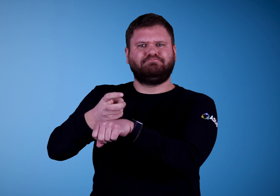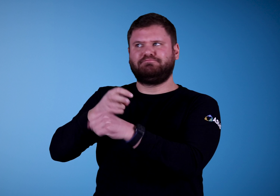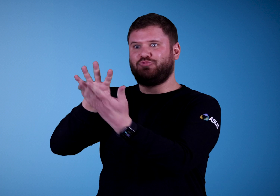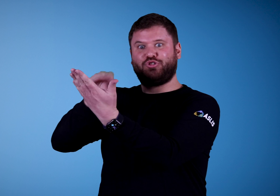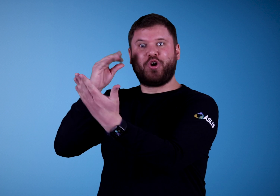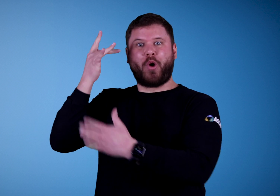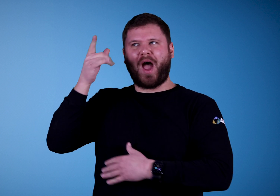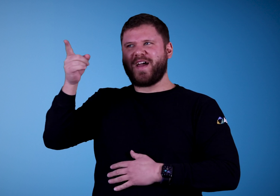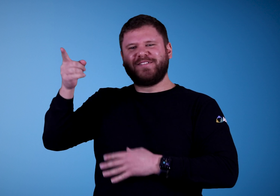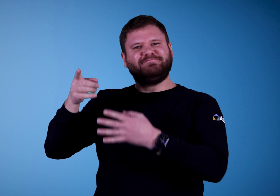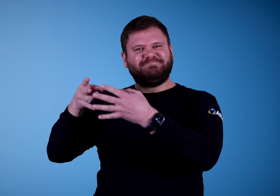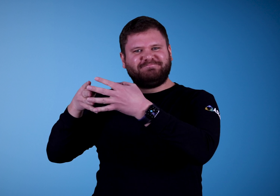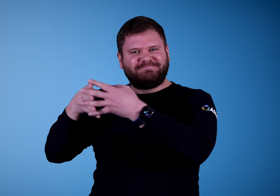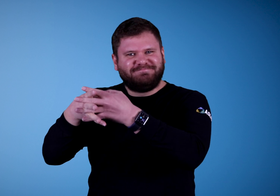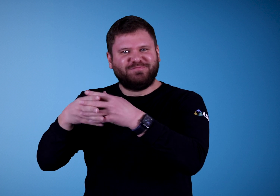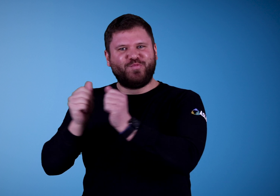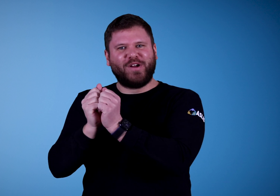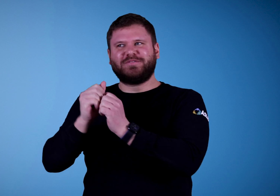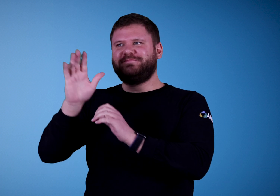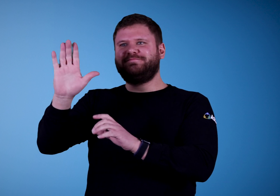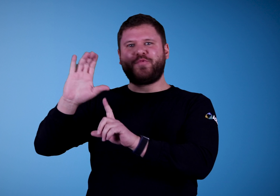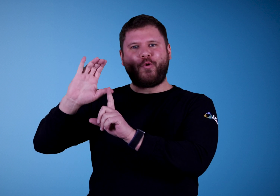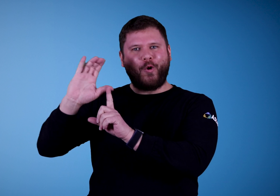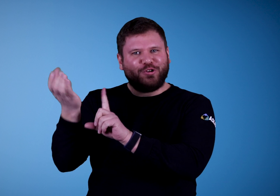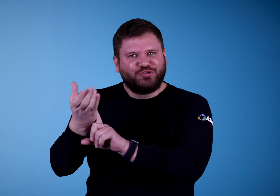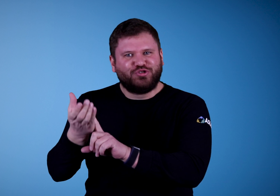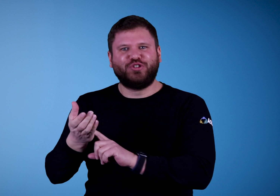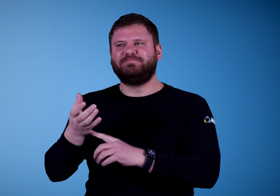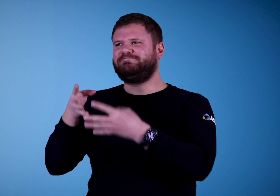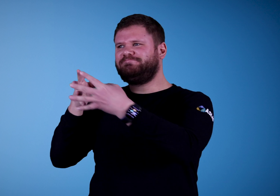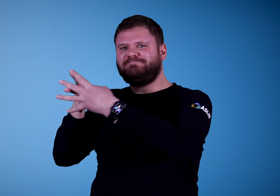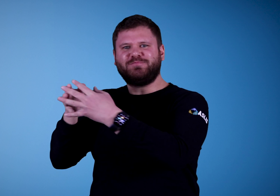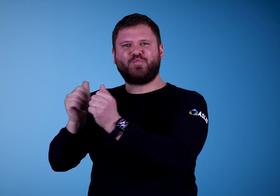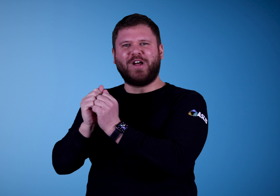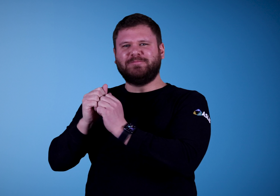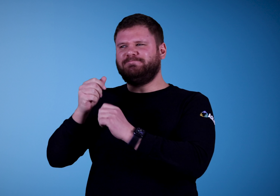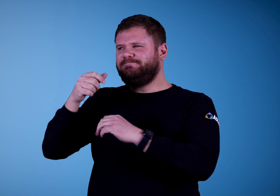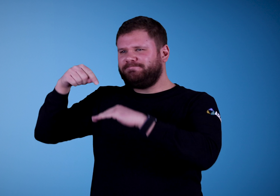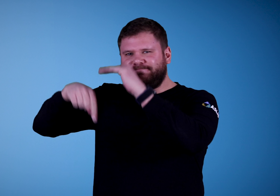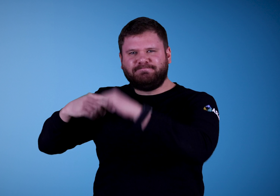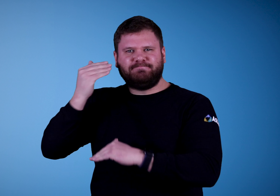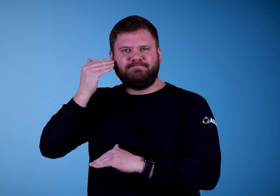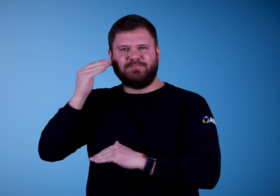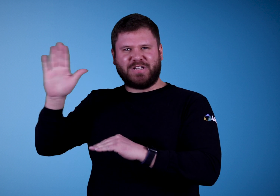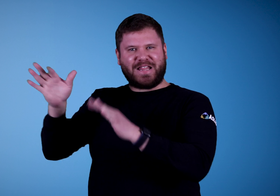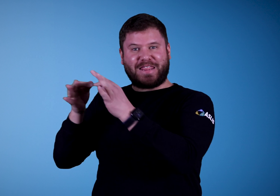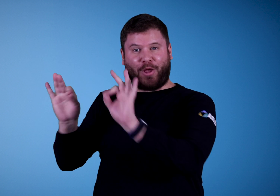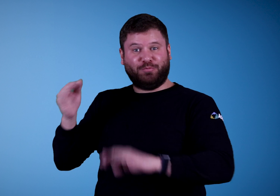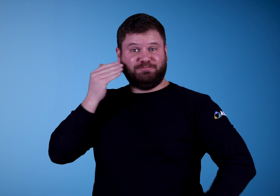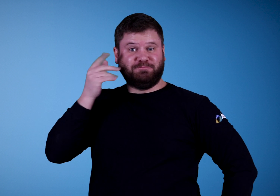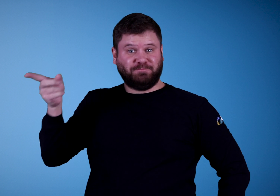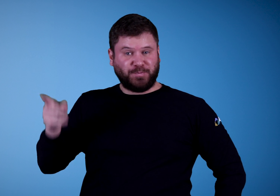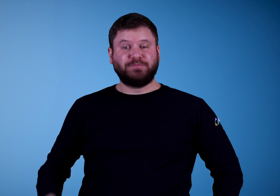Idioms are ingrained with the in-depth knowledge about a language and its culture.